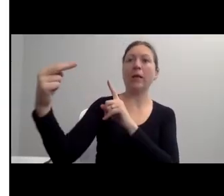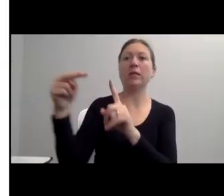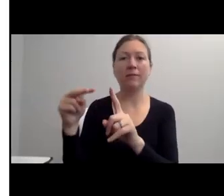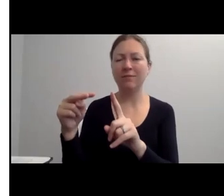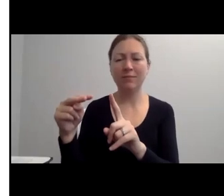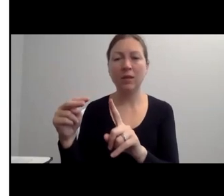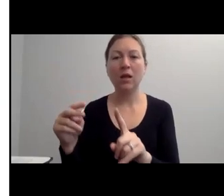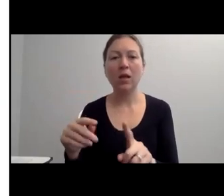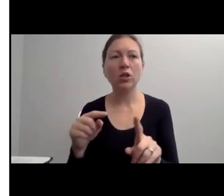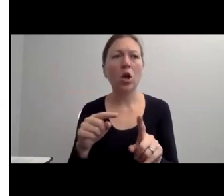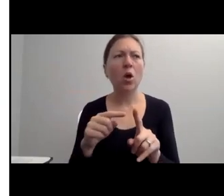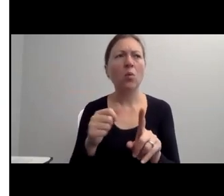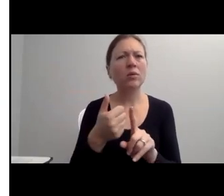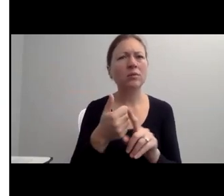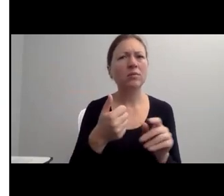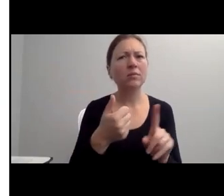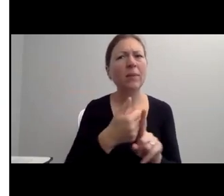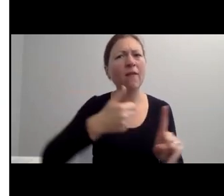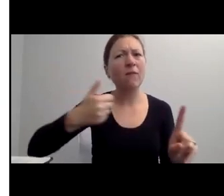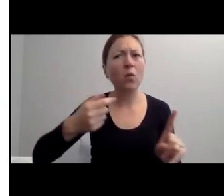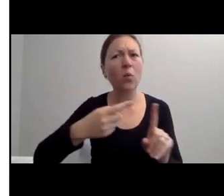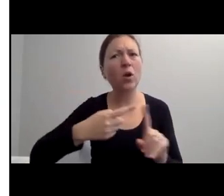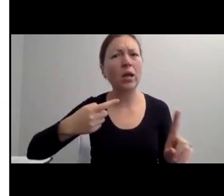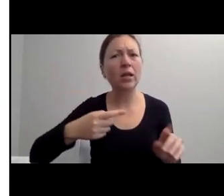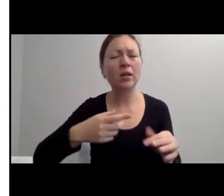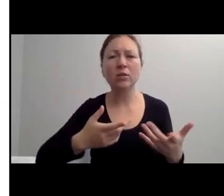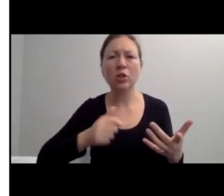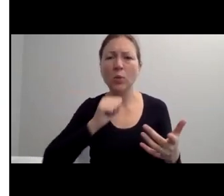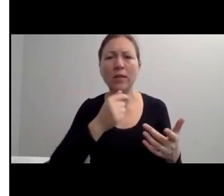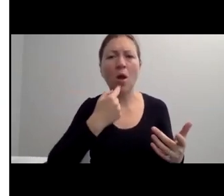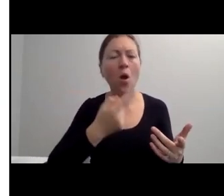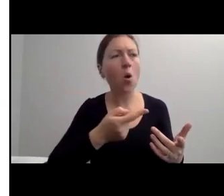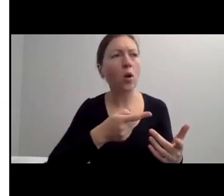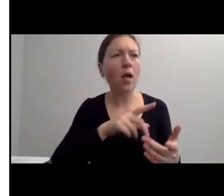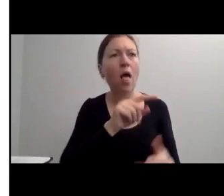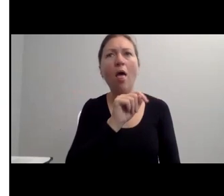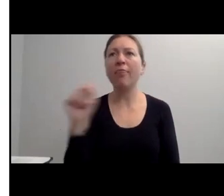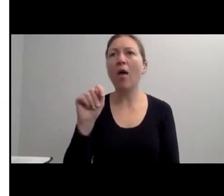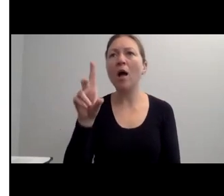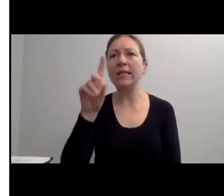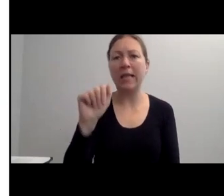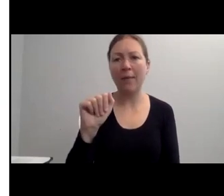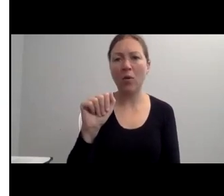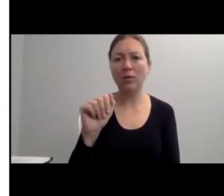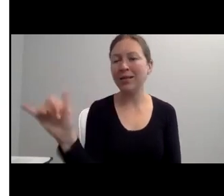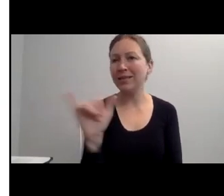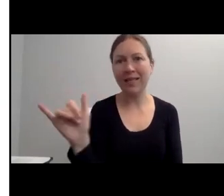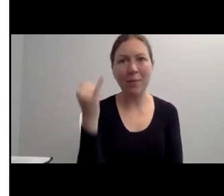A COMMON MISTAKE IS USING THE TERM WHEELCHAIR-BOUND OR CONFINED IT A WHEELCHAIR.